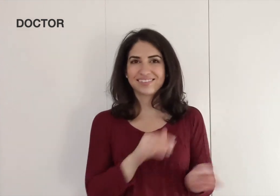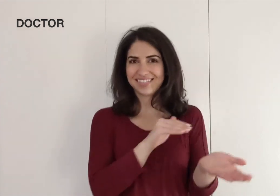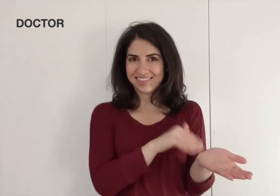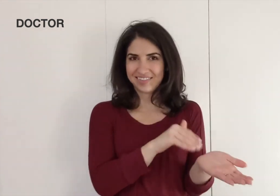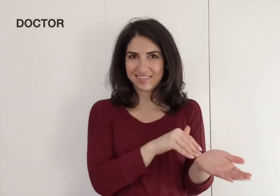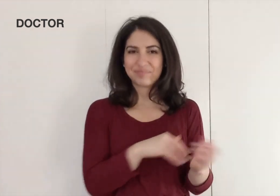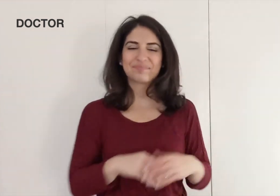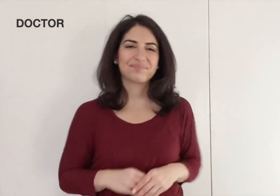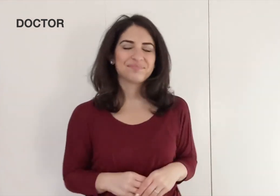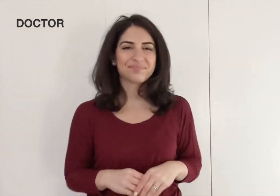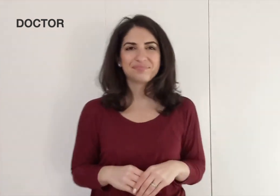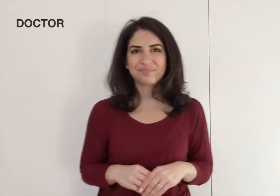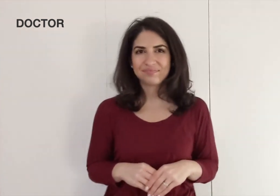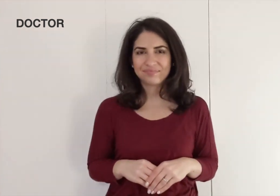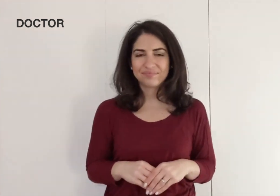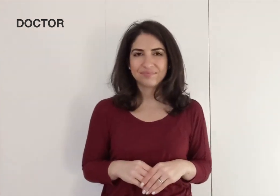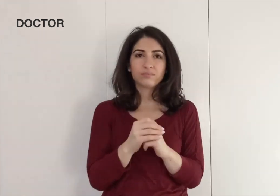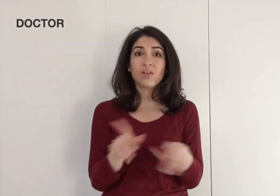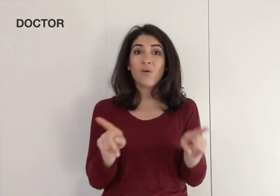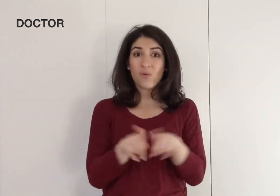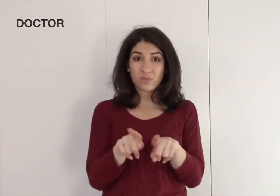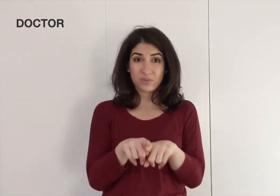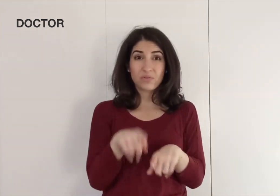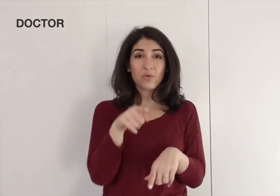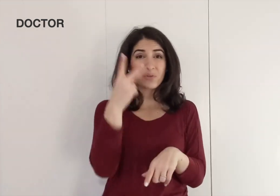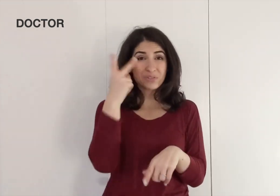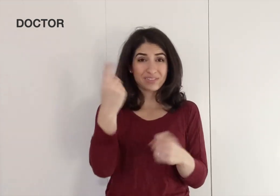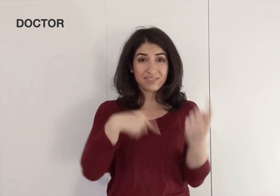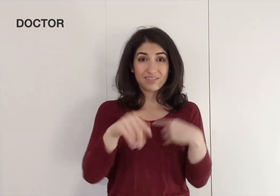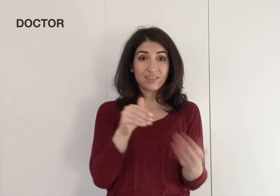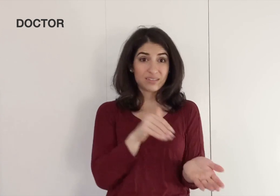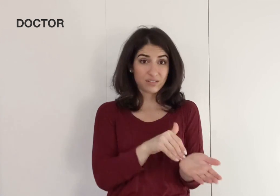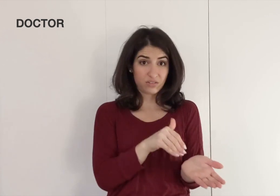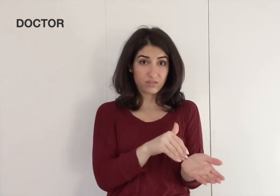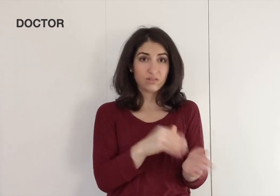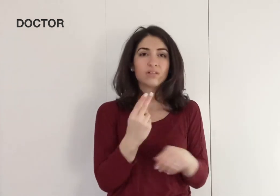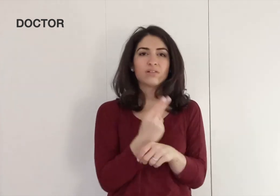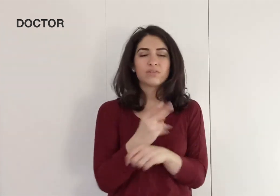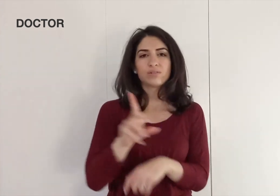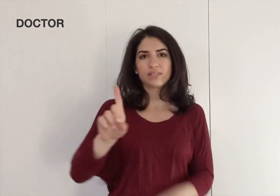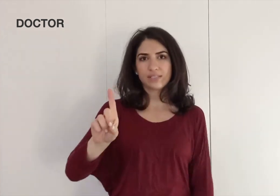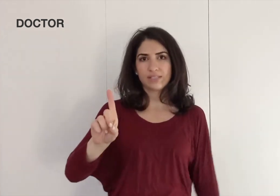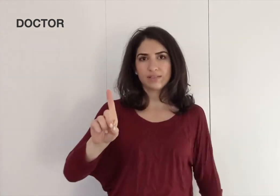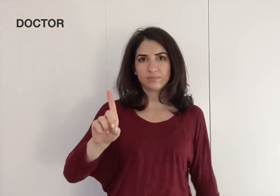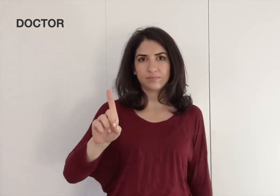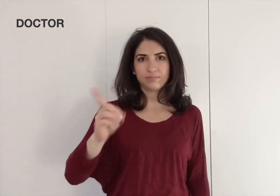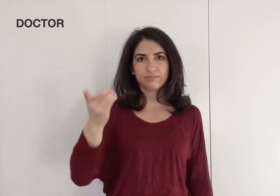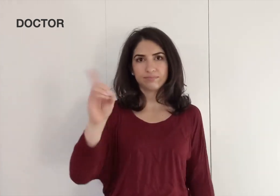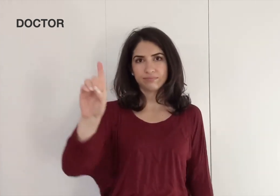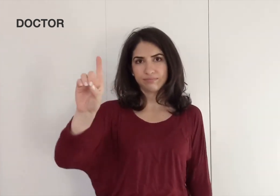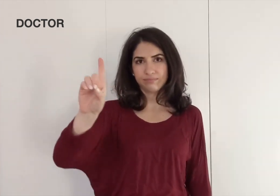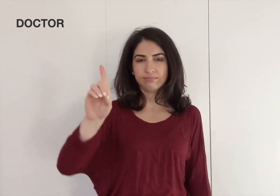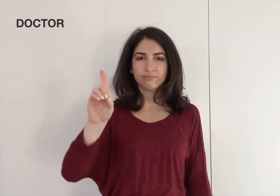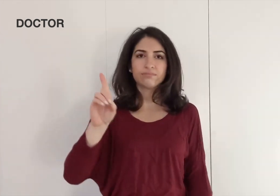DOCTOR Also, you'll see the sign DOCTOR using a "D" handshape: